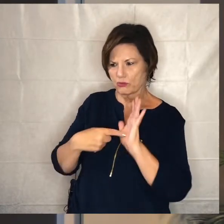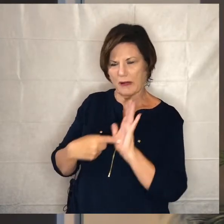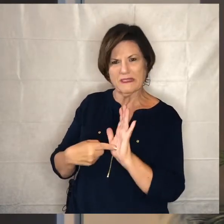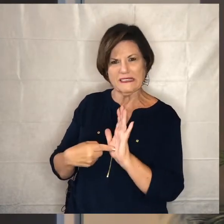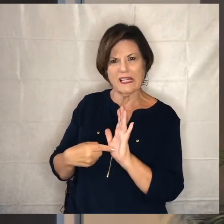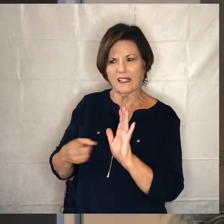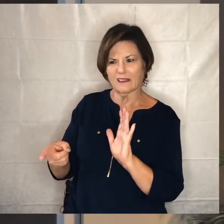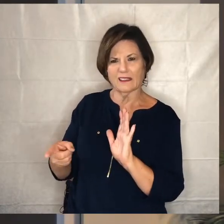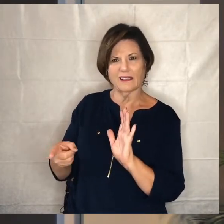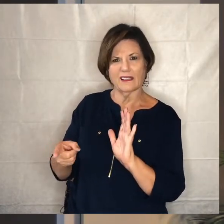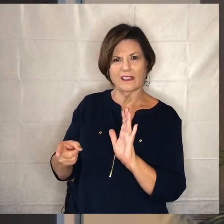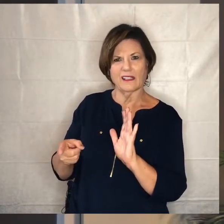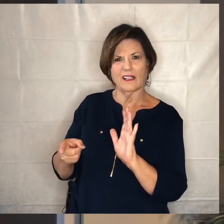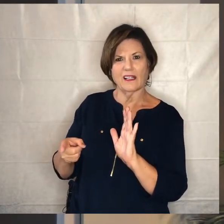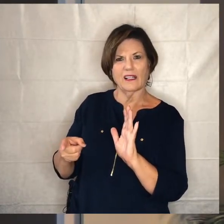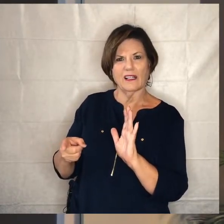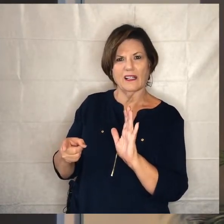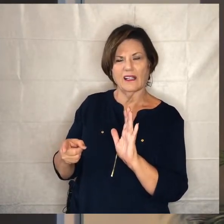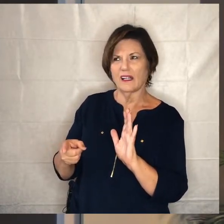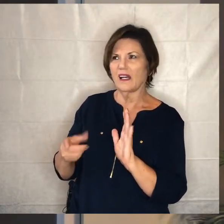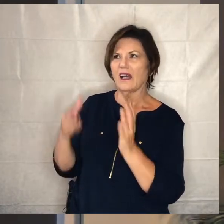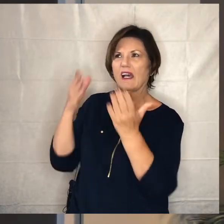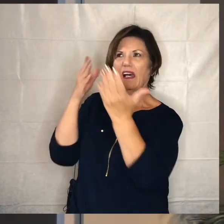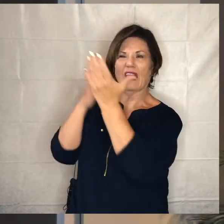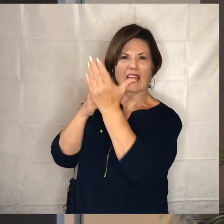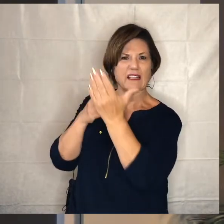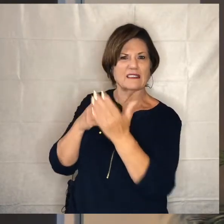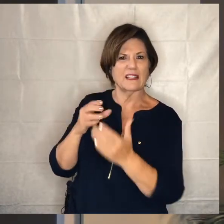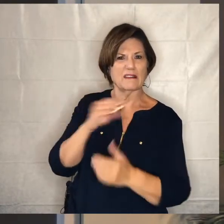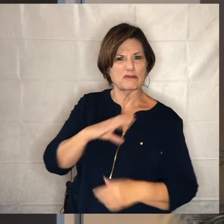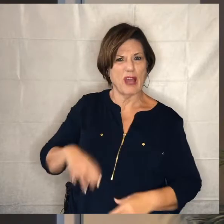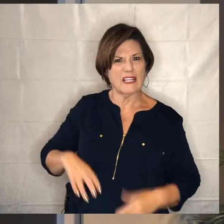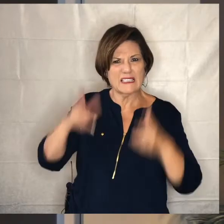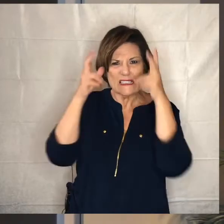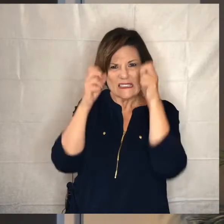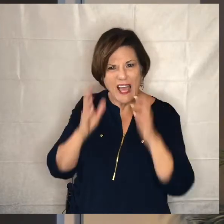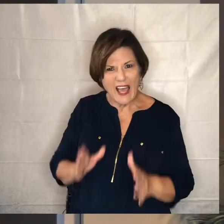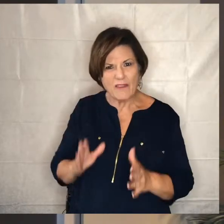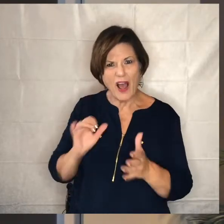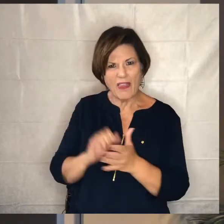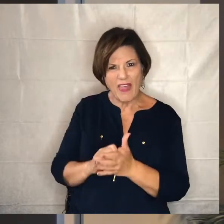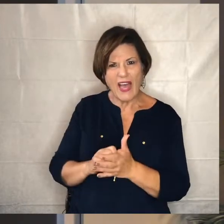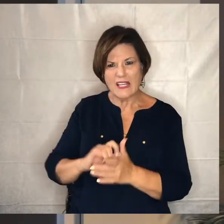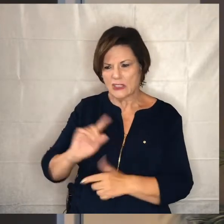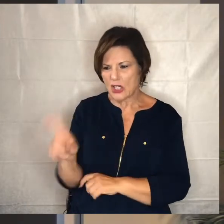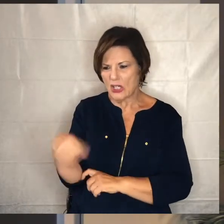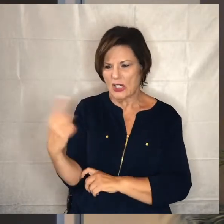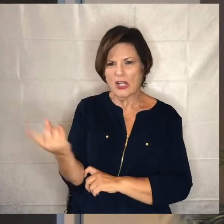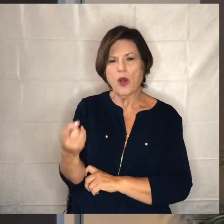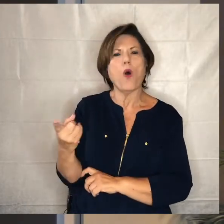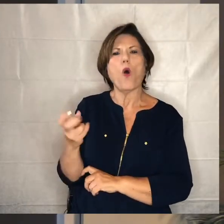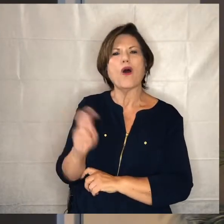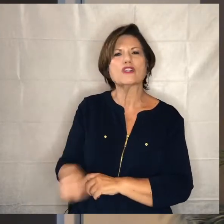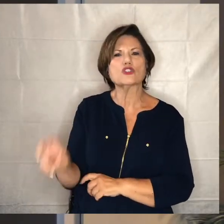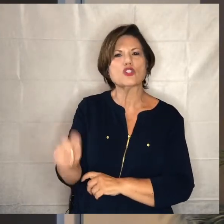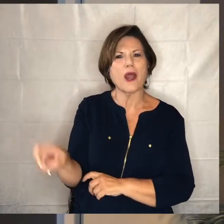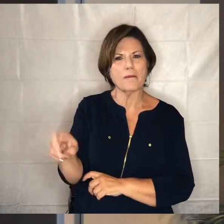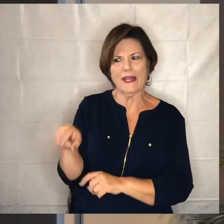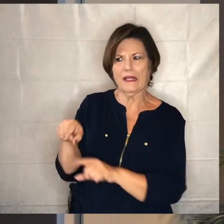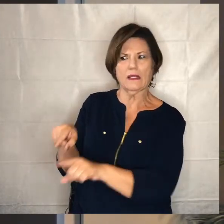know the antichrist it's not what we would want it's the devil right that's the serpent so there's a sense within this matthew passage that